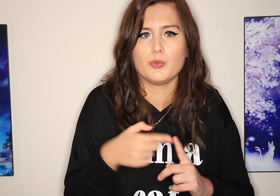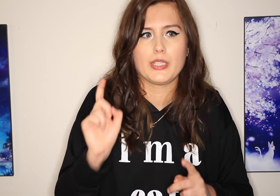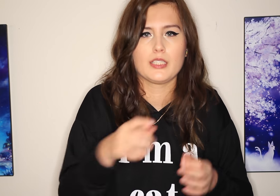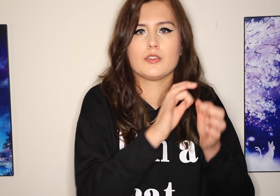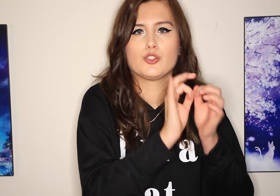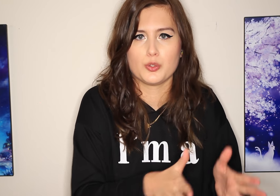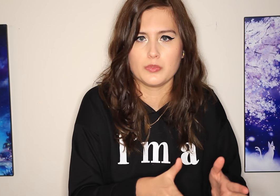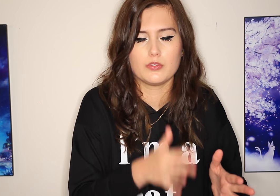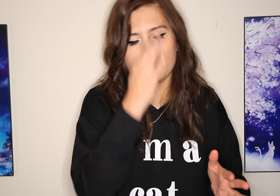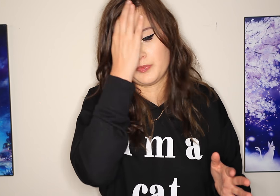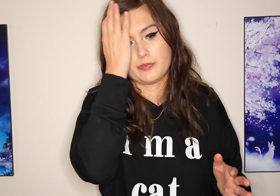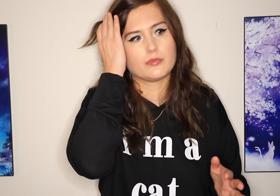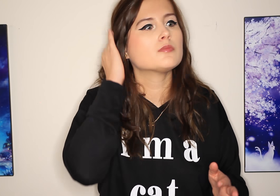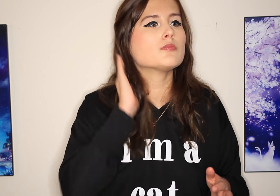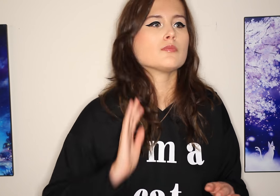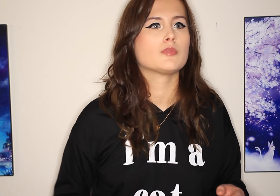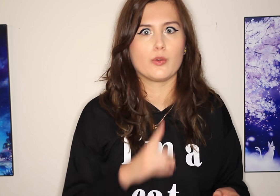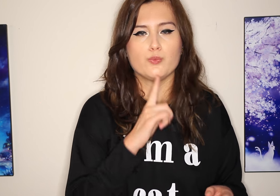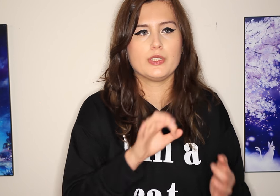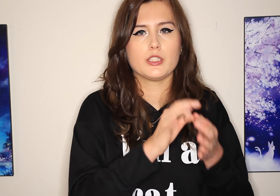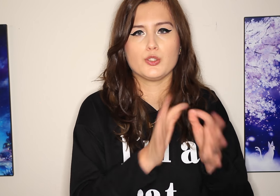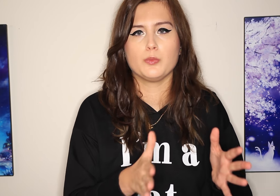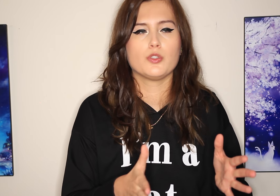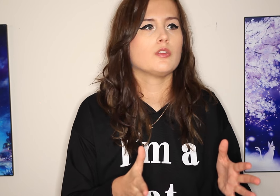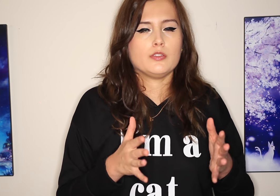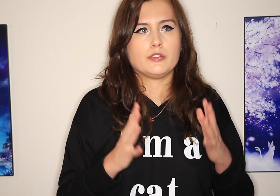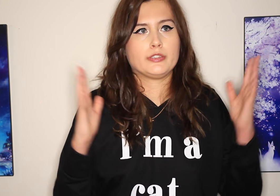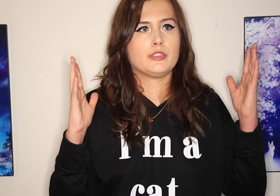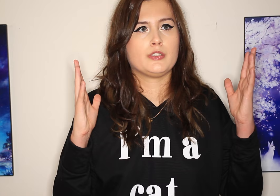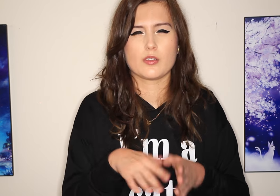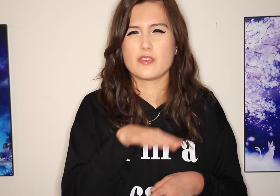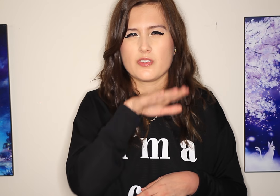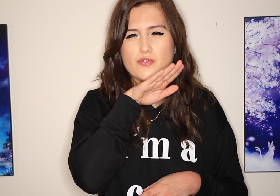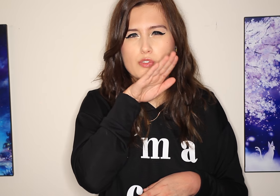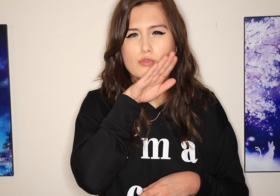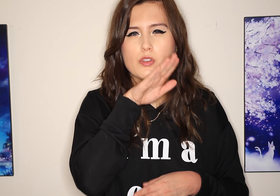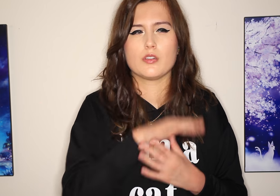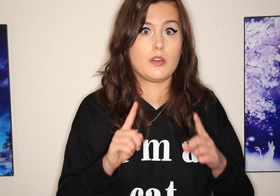We needed a real interpreter. It was frustrating.